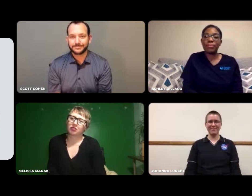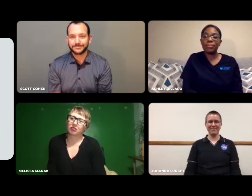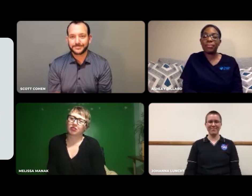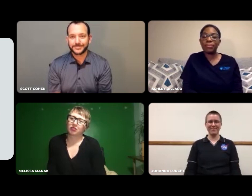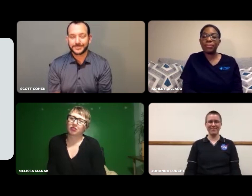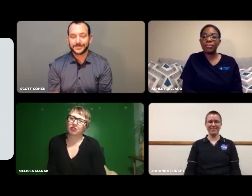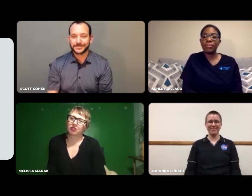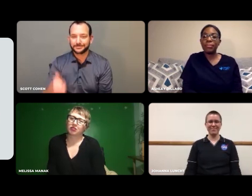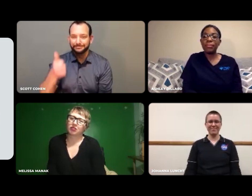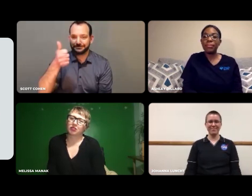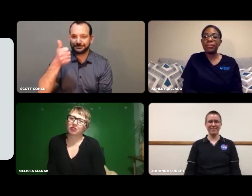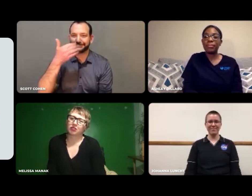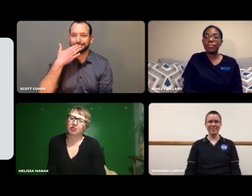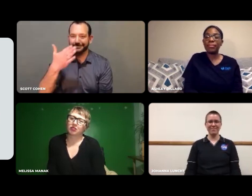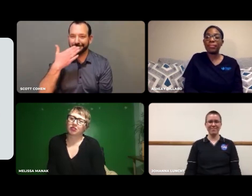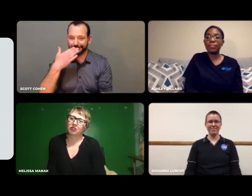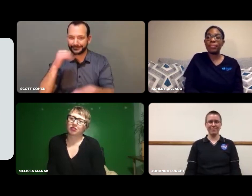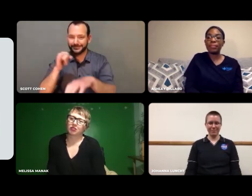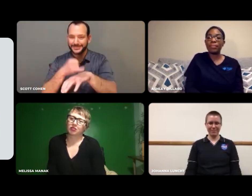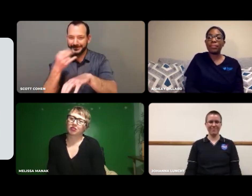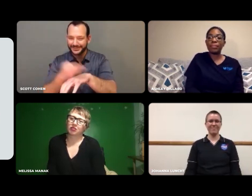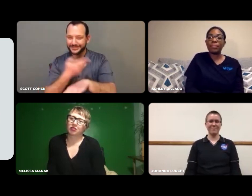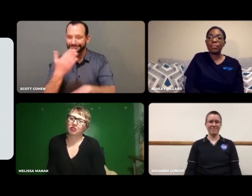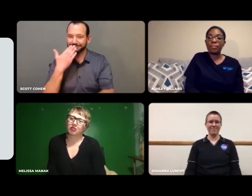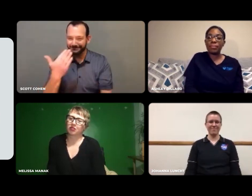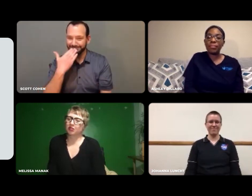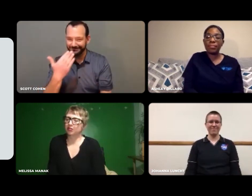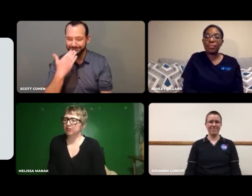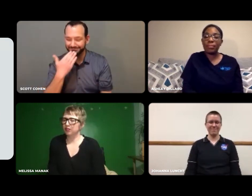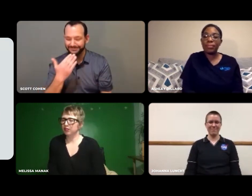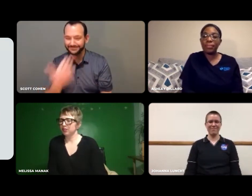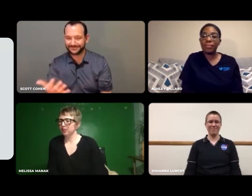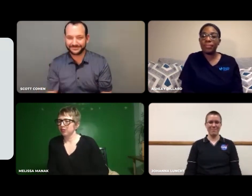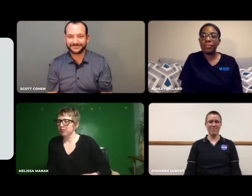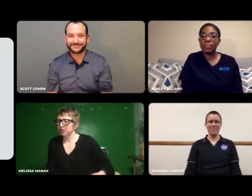Big thumbs up on that. Thank you, thank you.